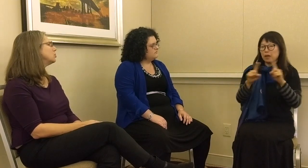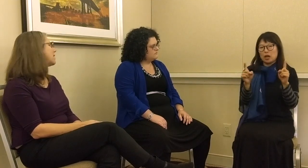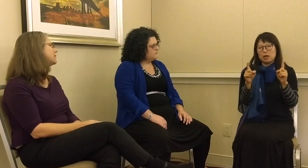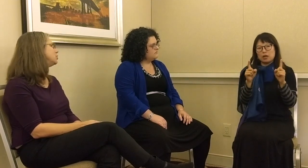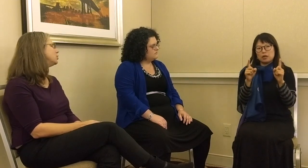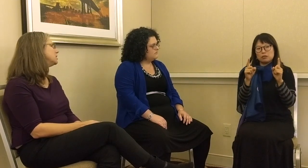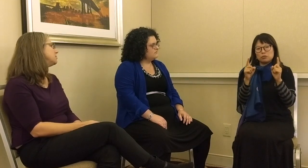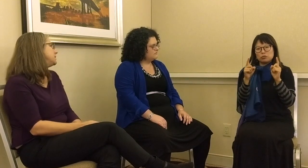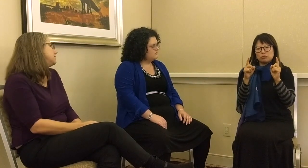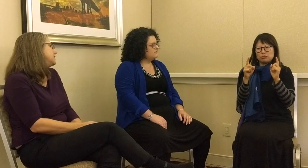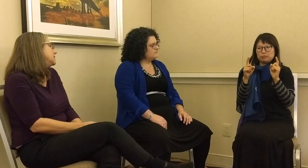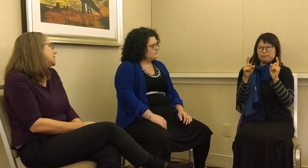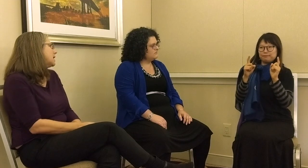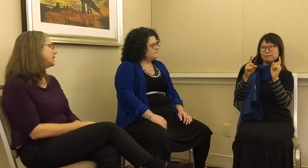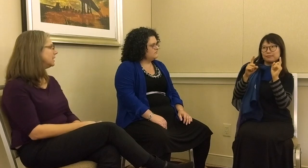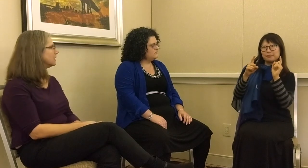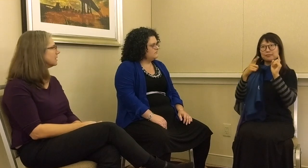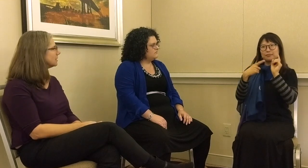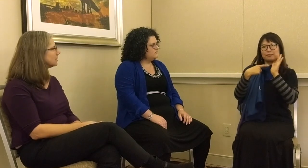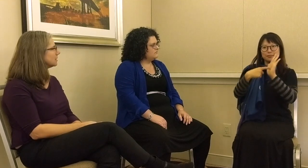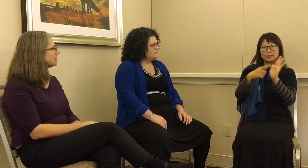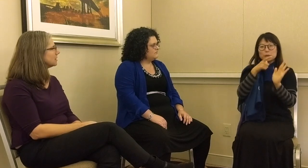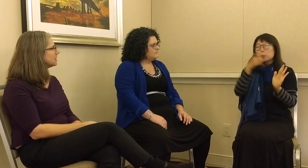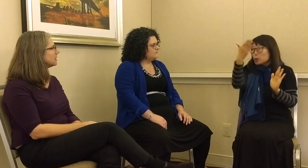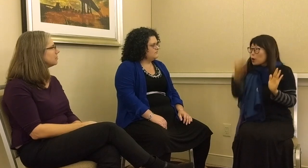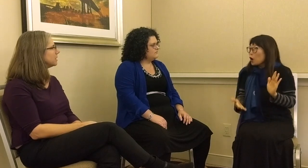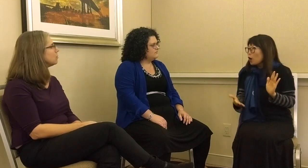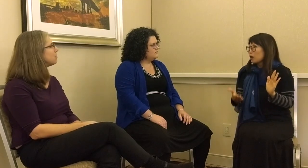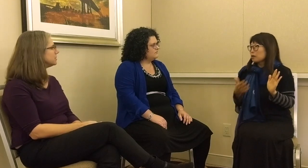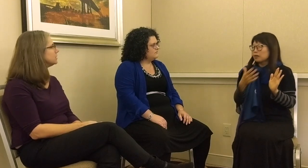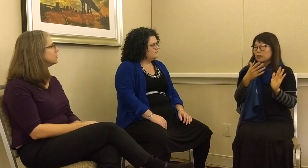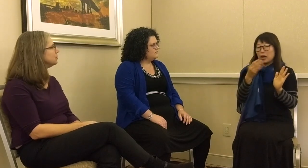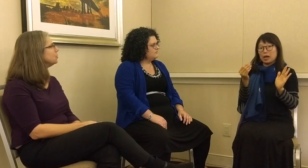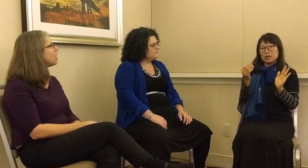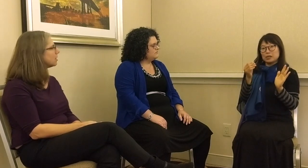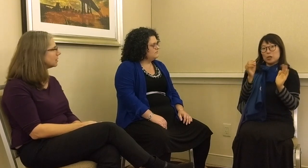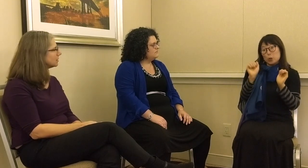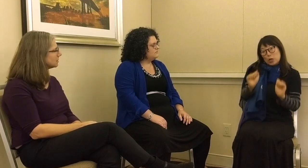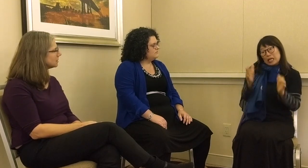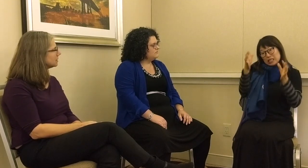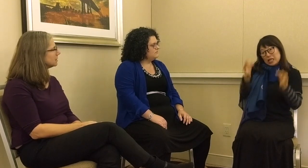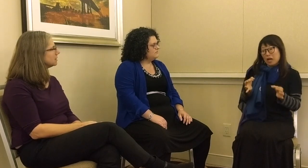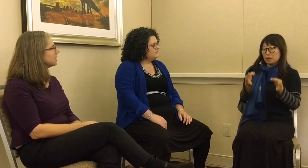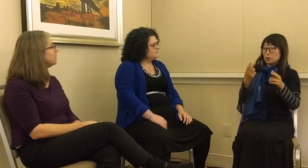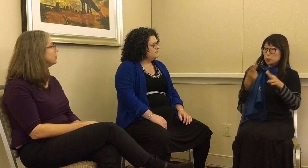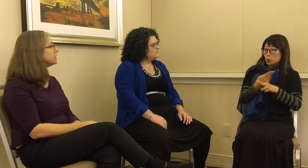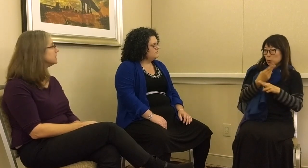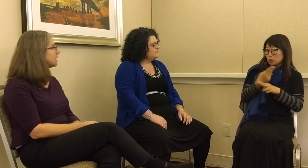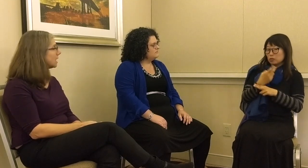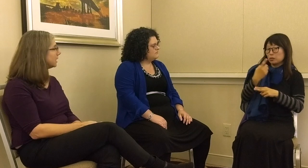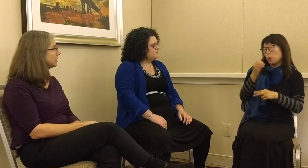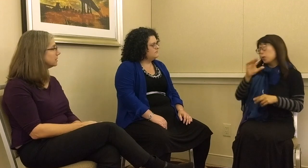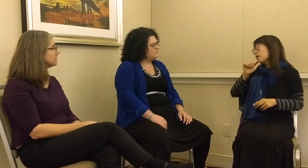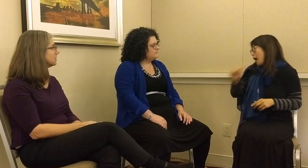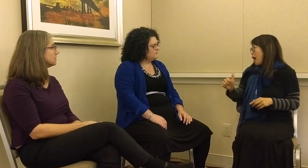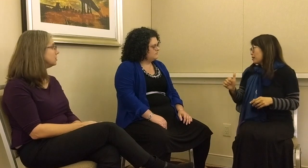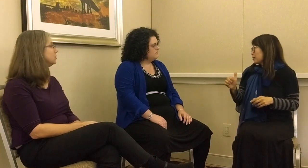or travelling to a specific society, but it represents who you are. You can decide to